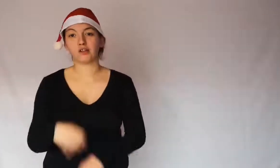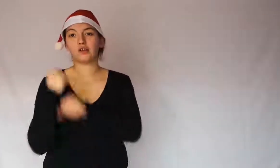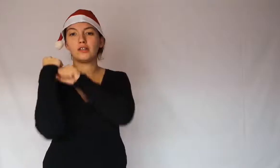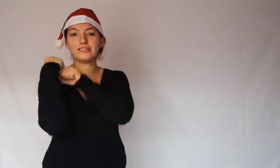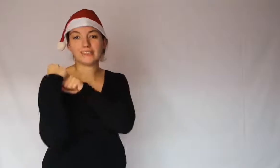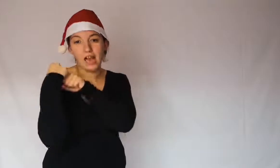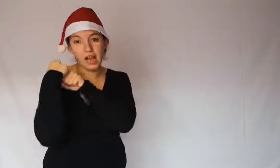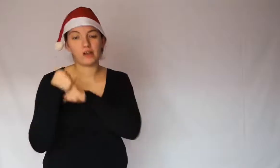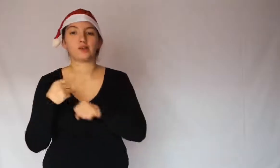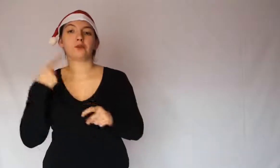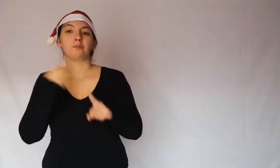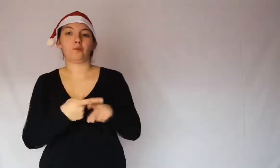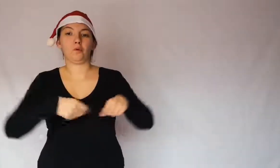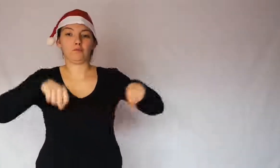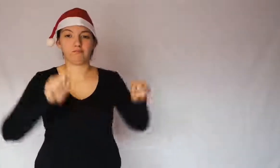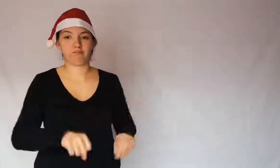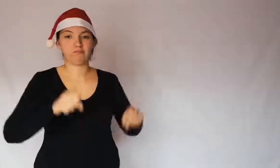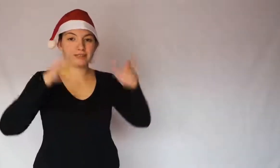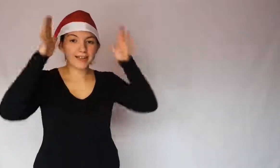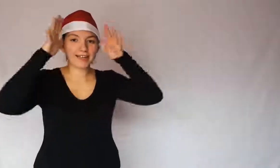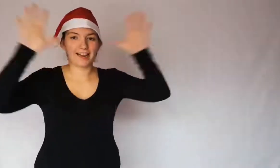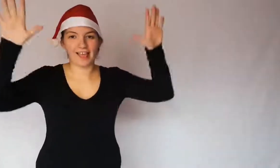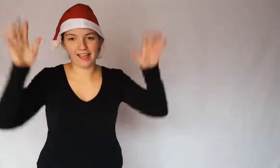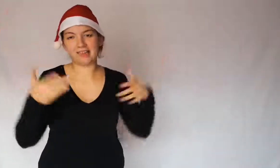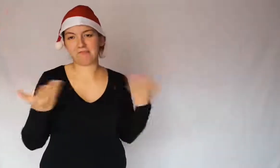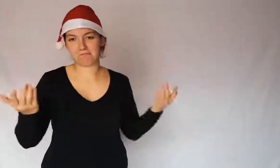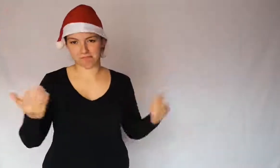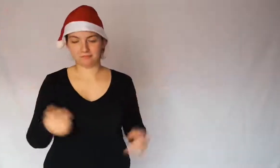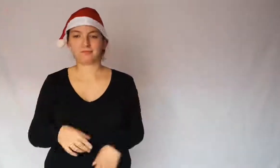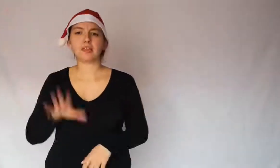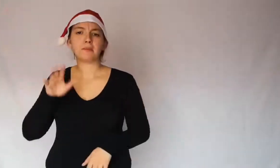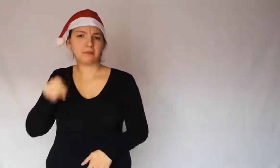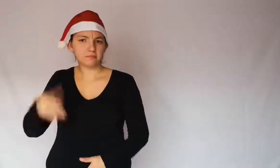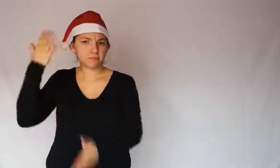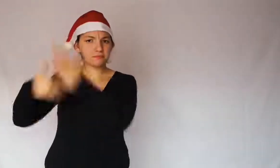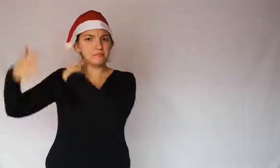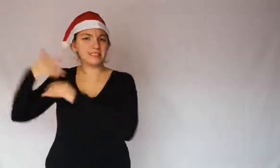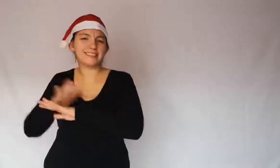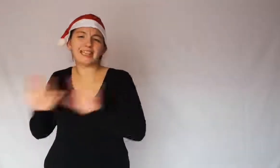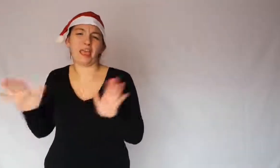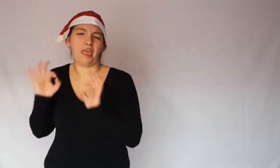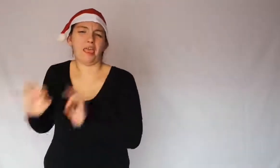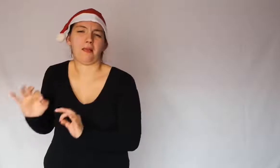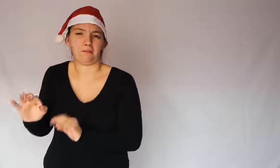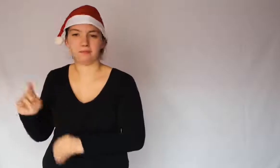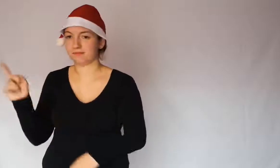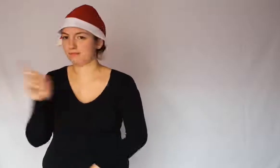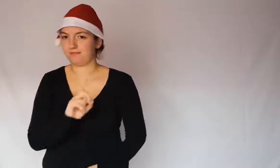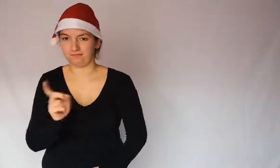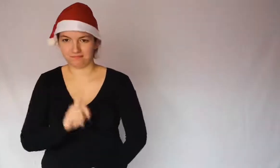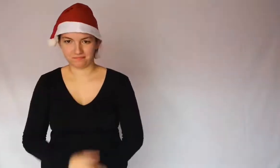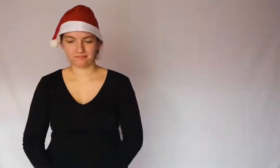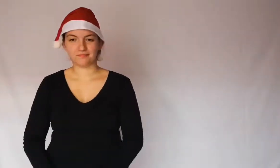He has the sack and the reindeer sleigh. But that wasn't always the case.